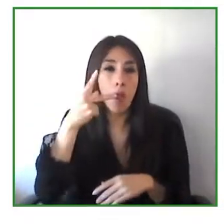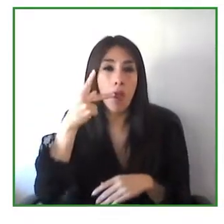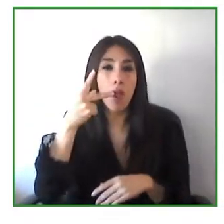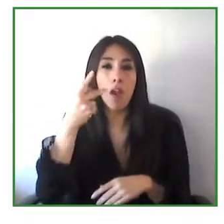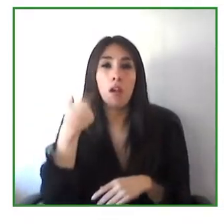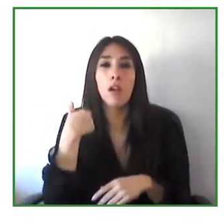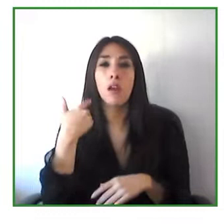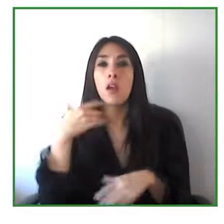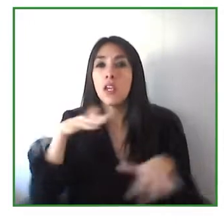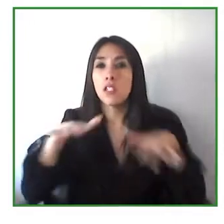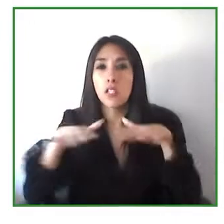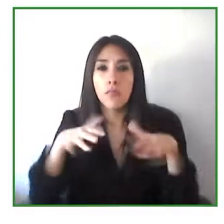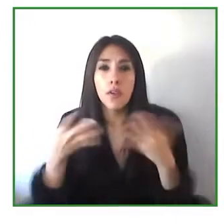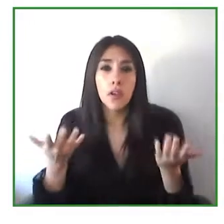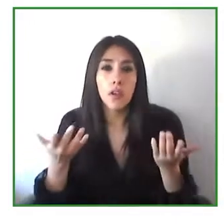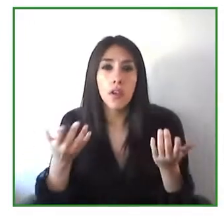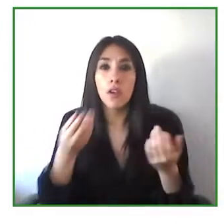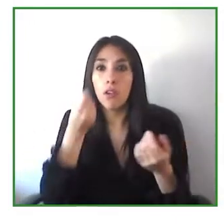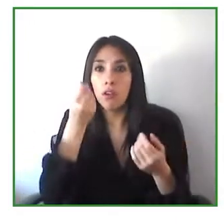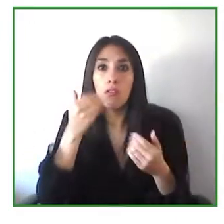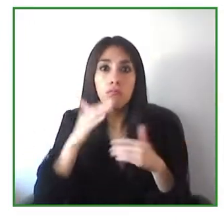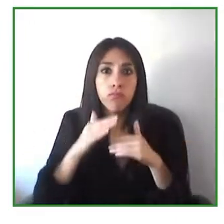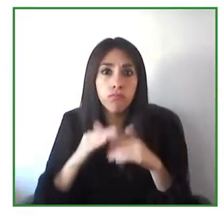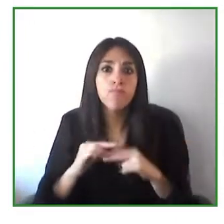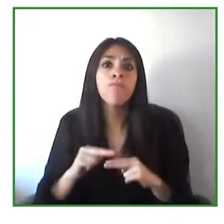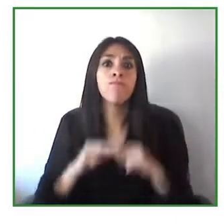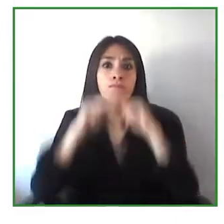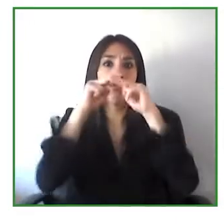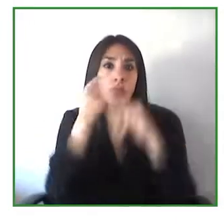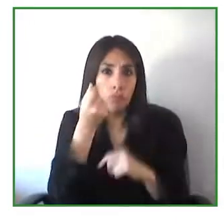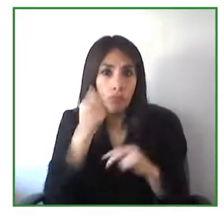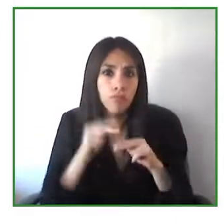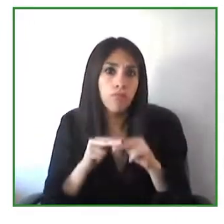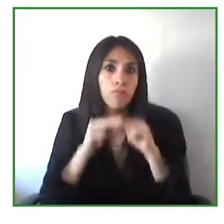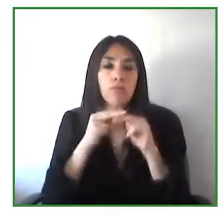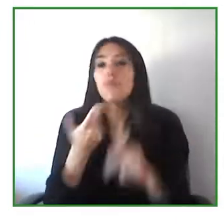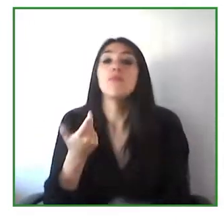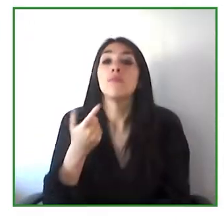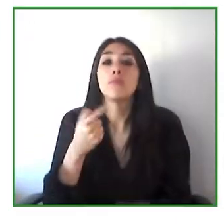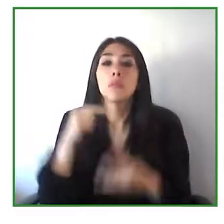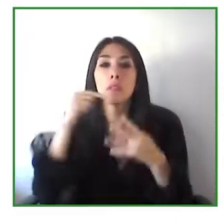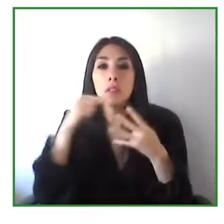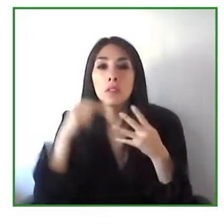programs to make sure that existing technology is made available to persons with disabilities